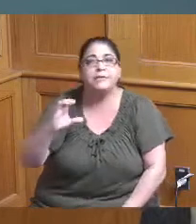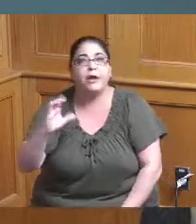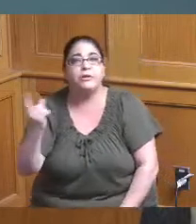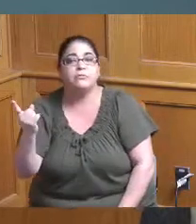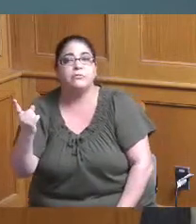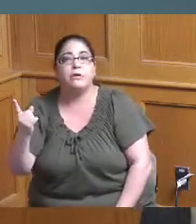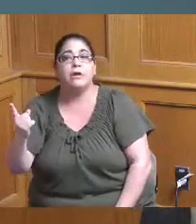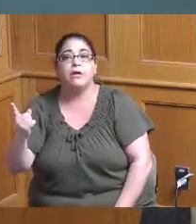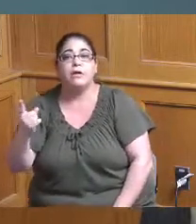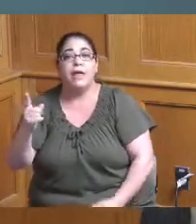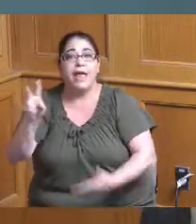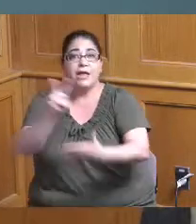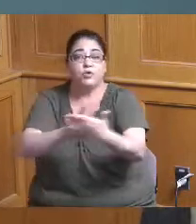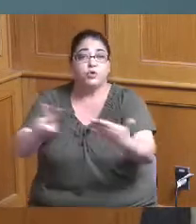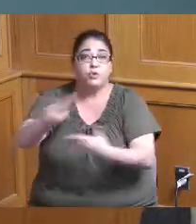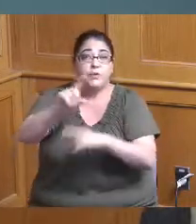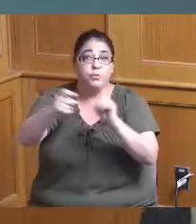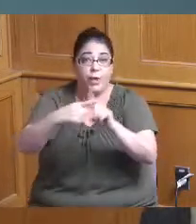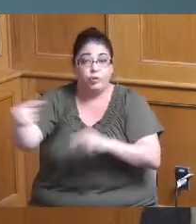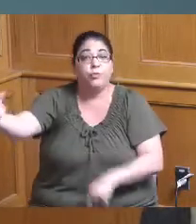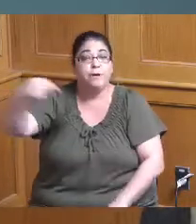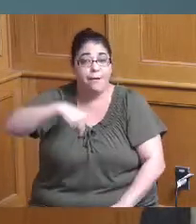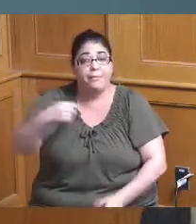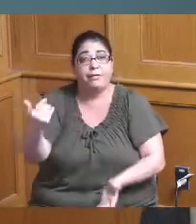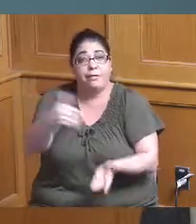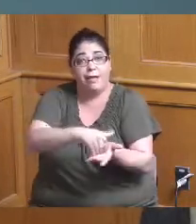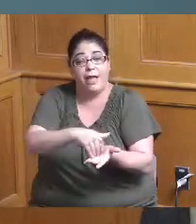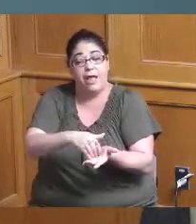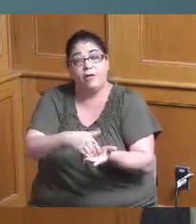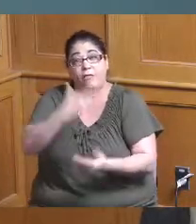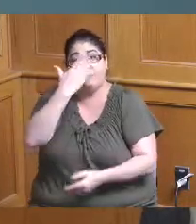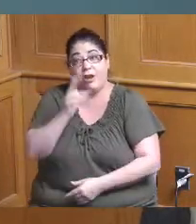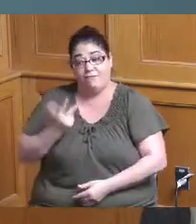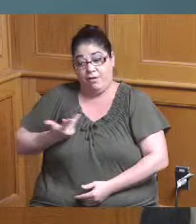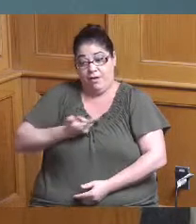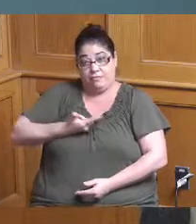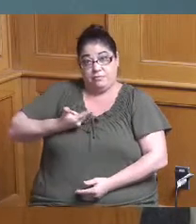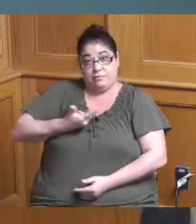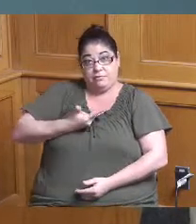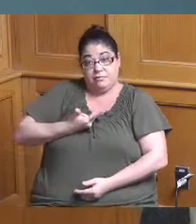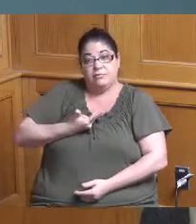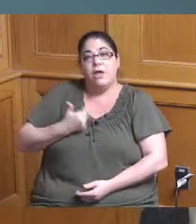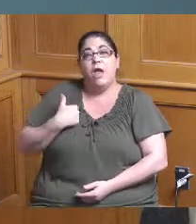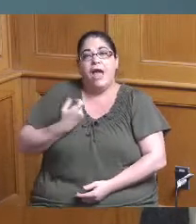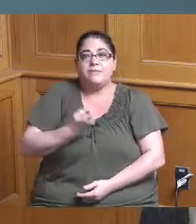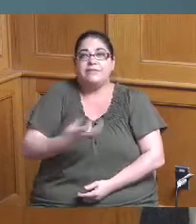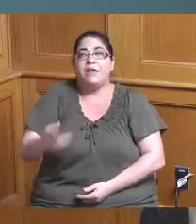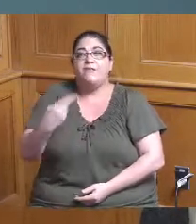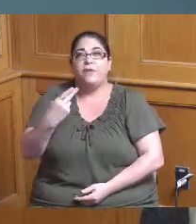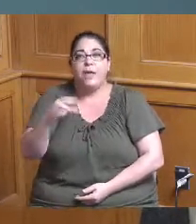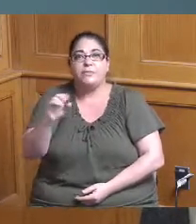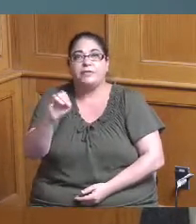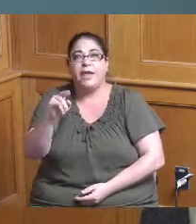you bring us we have a matter of fact a couple Hamilton County logos that you can use on here and